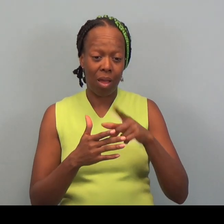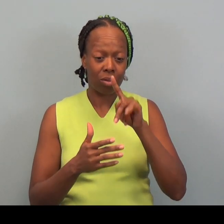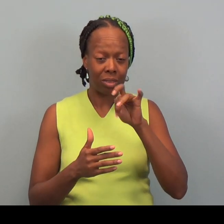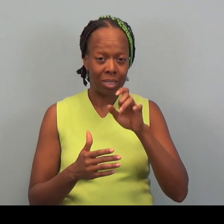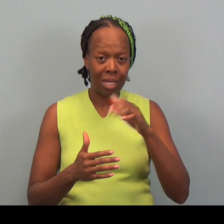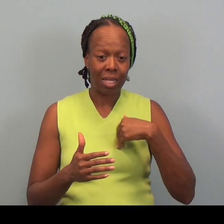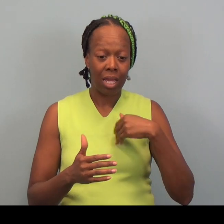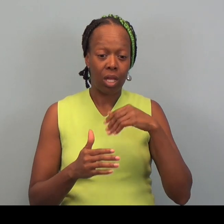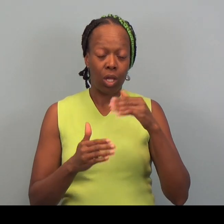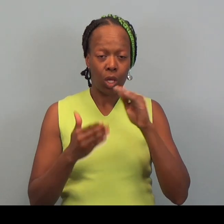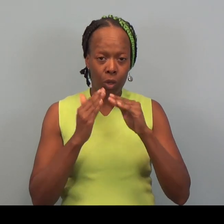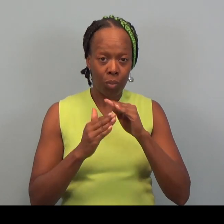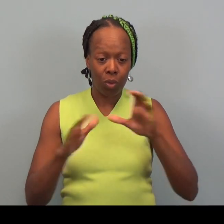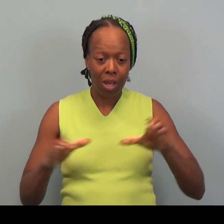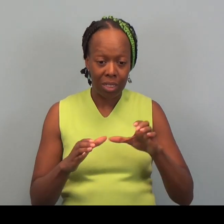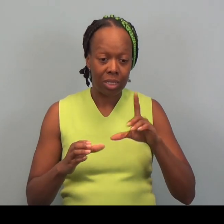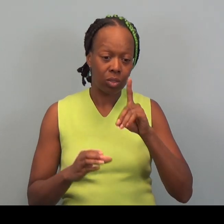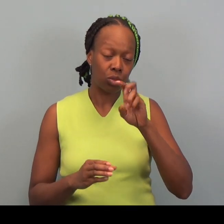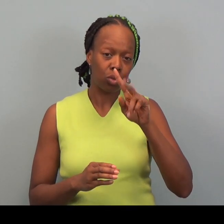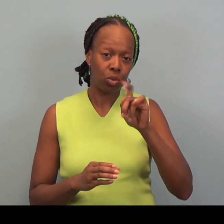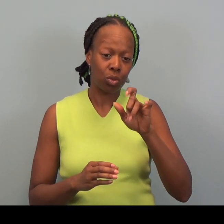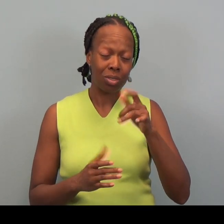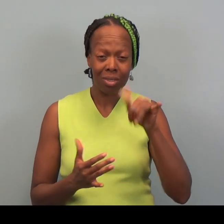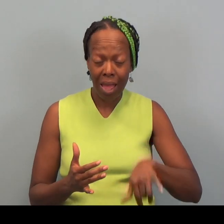is that it's a Community Action Duluth program